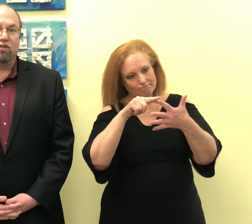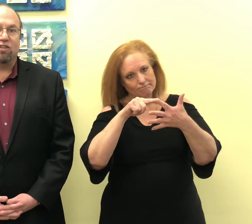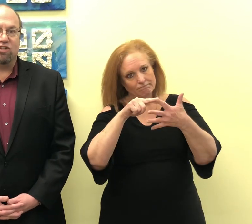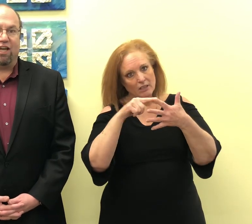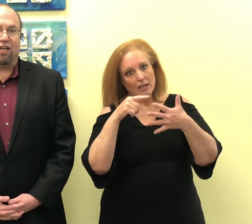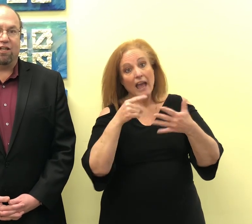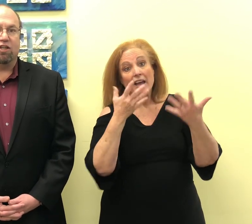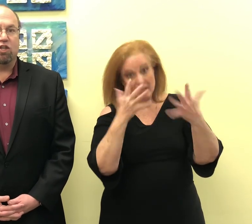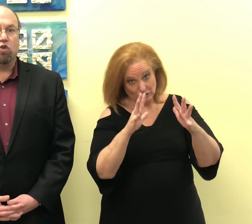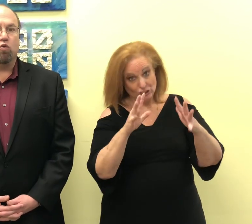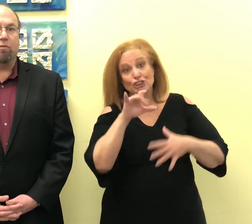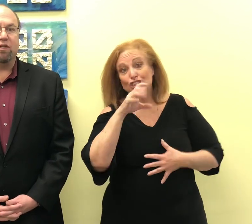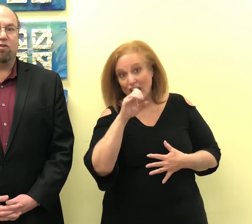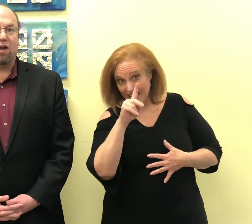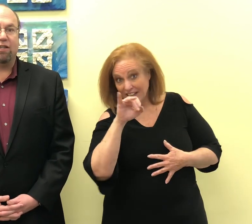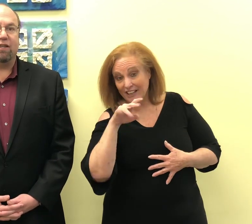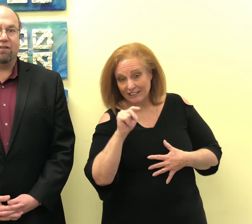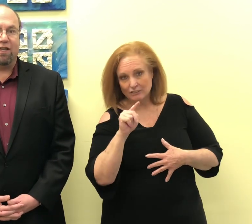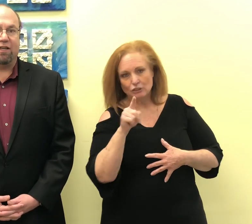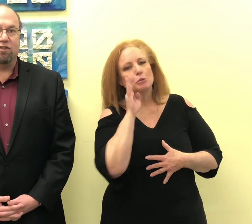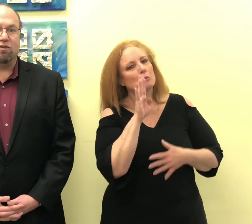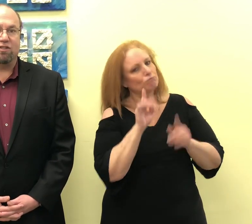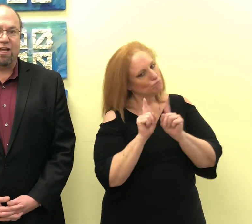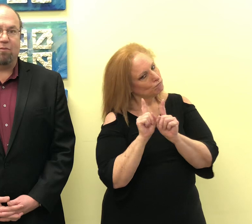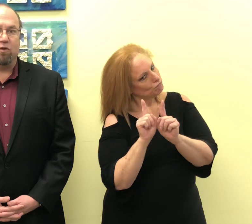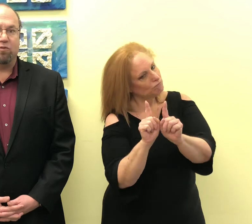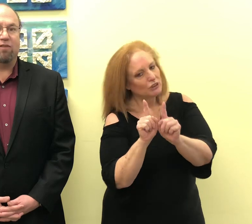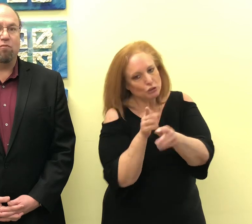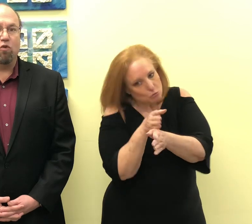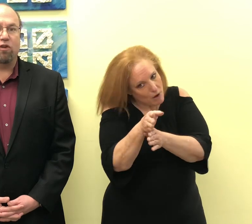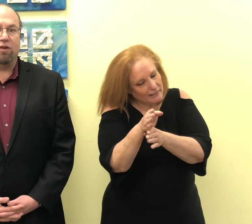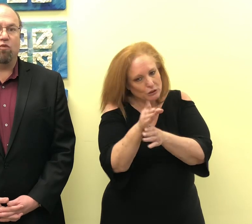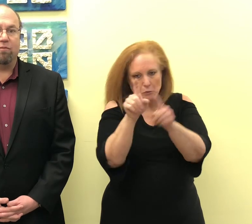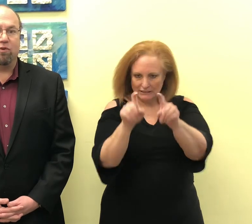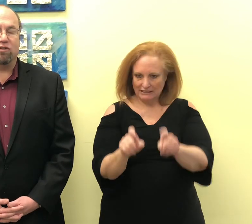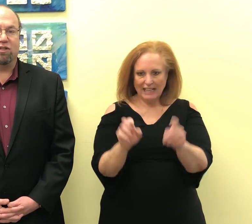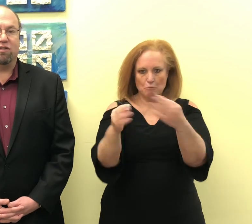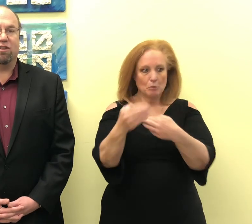check-in, you will be directly taken to exam rooms if more than one person is in